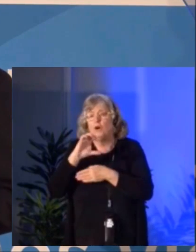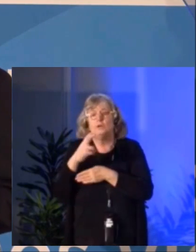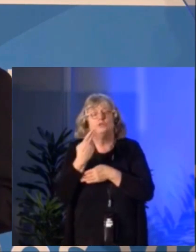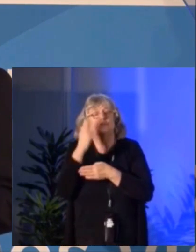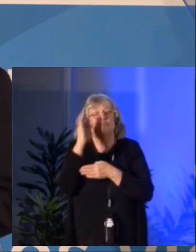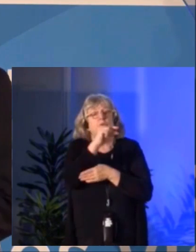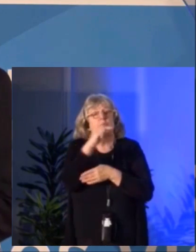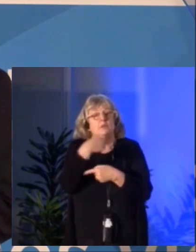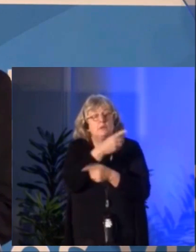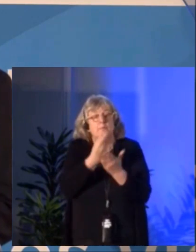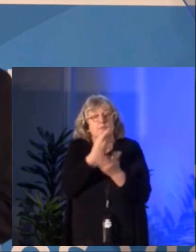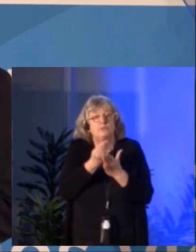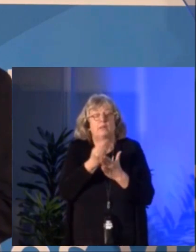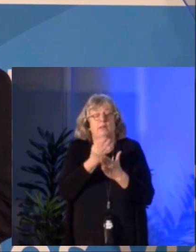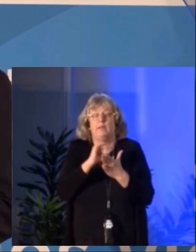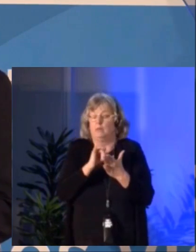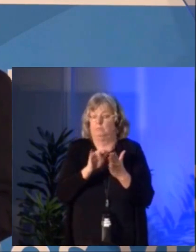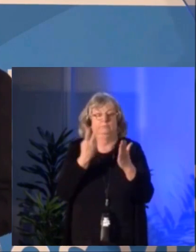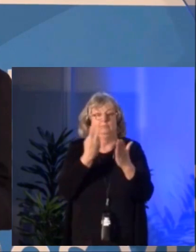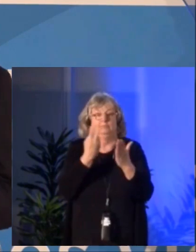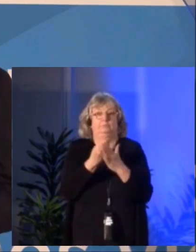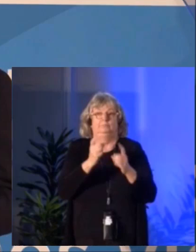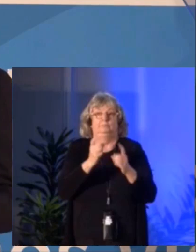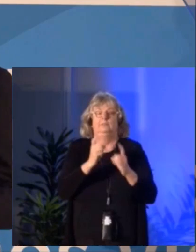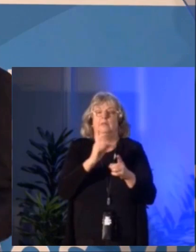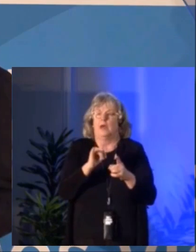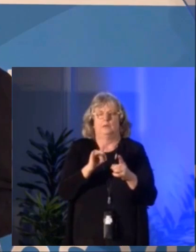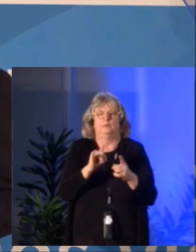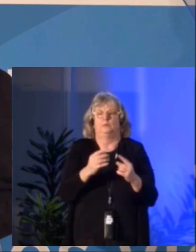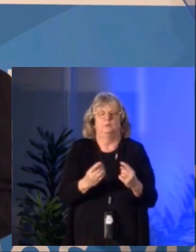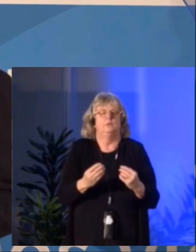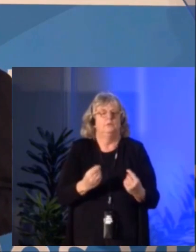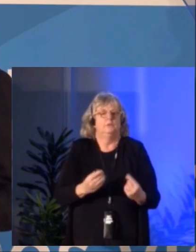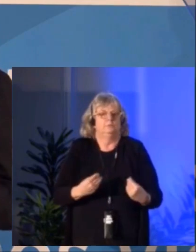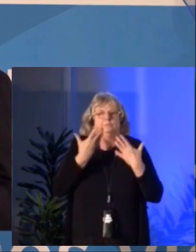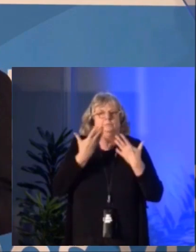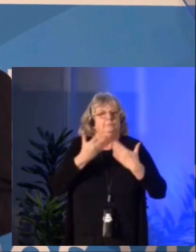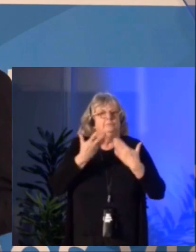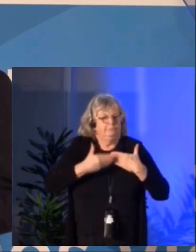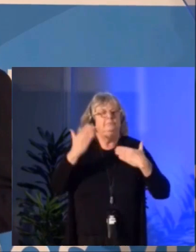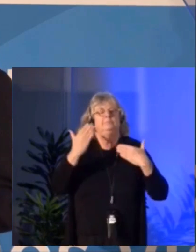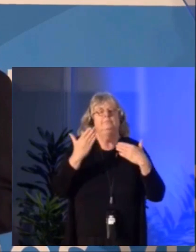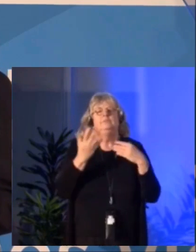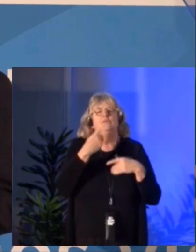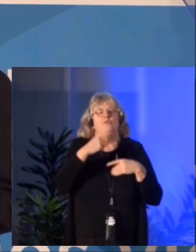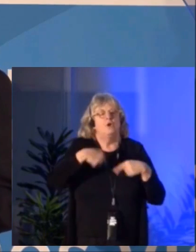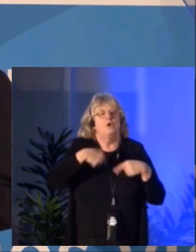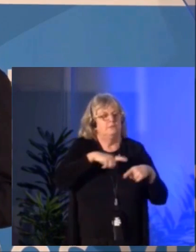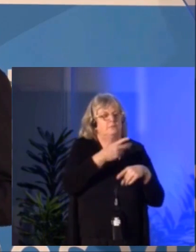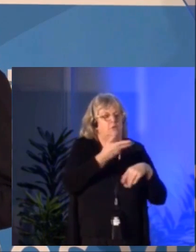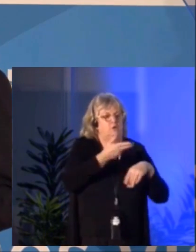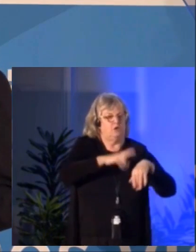in last March's federal budget accelerated our operations both internally and in terms of national,